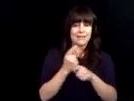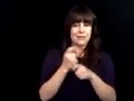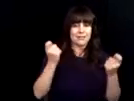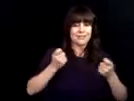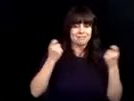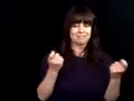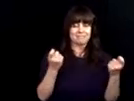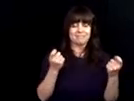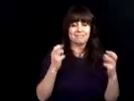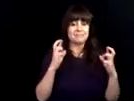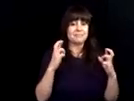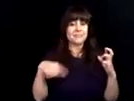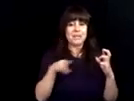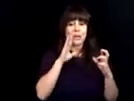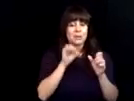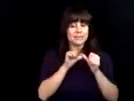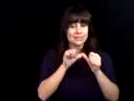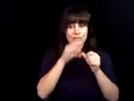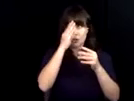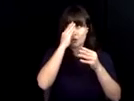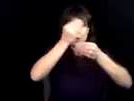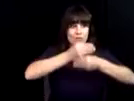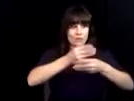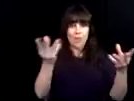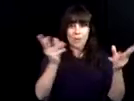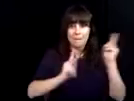and commemorate the dbvi 100th anniversary